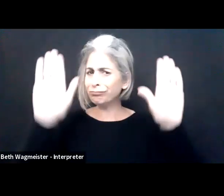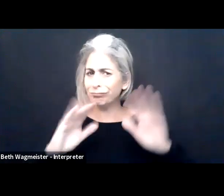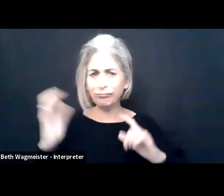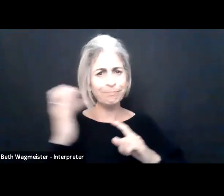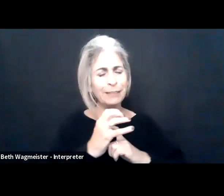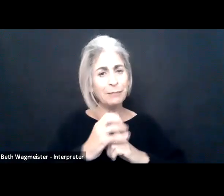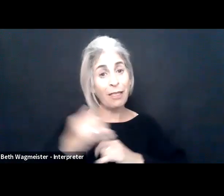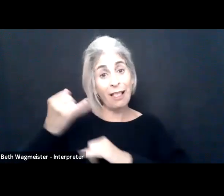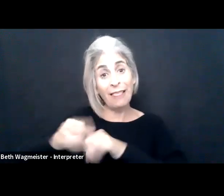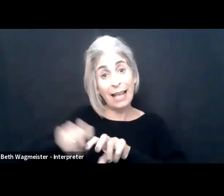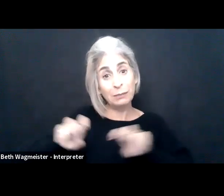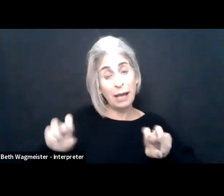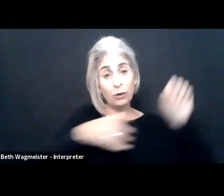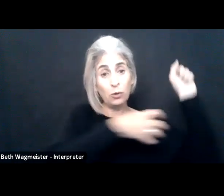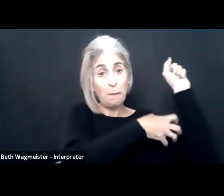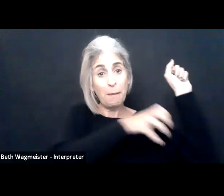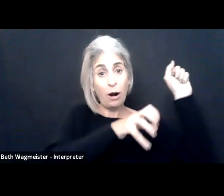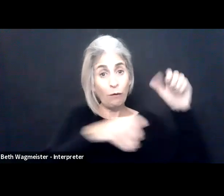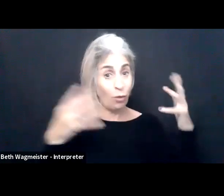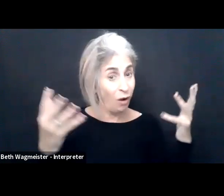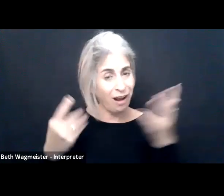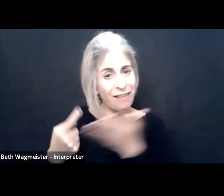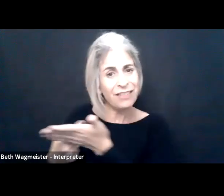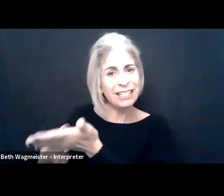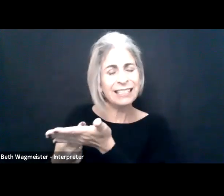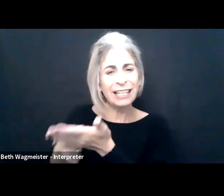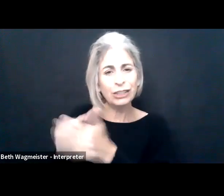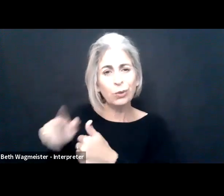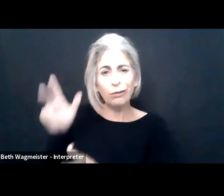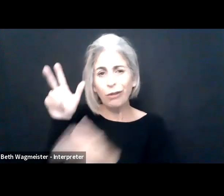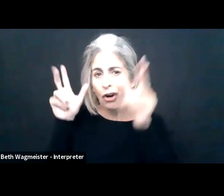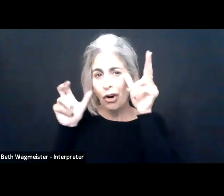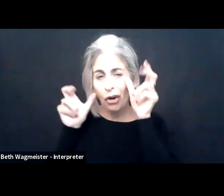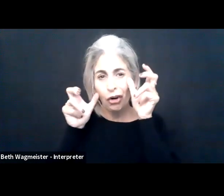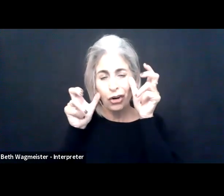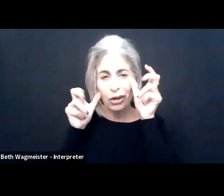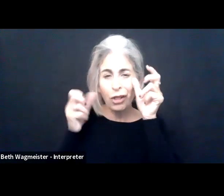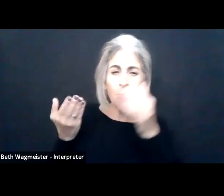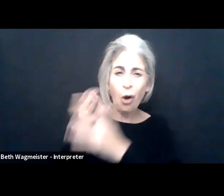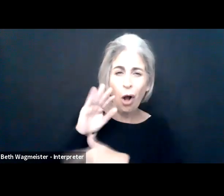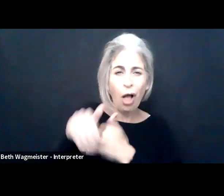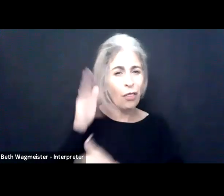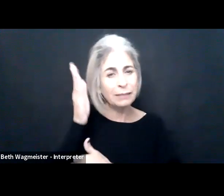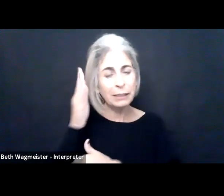Fantastic. collaboration norms, and employee performance. And in this last panel I think it was really powerful hearing the discussion